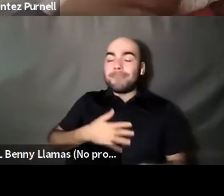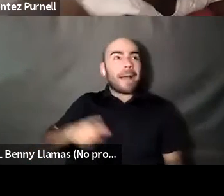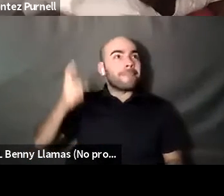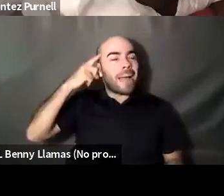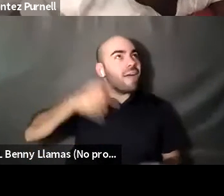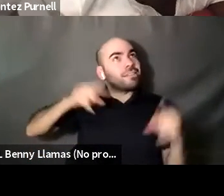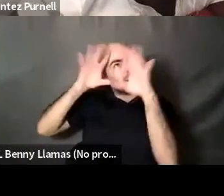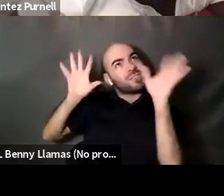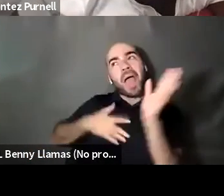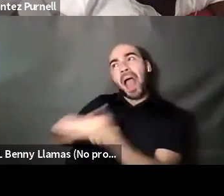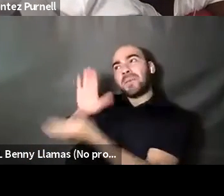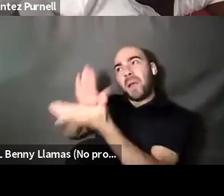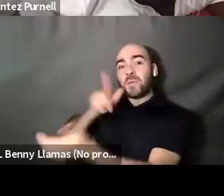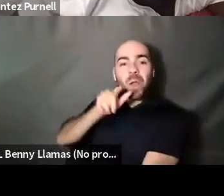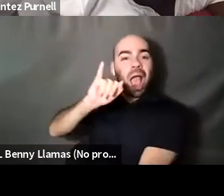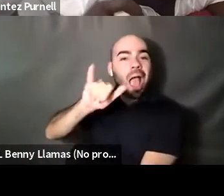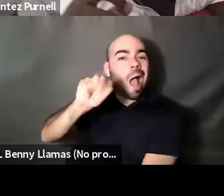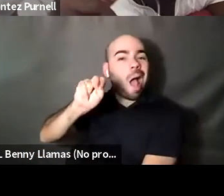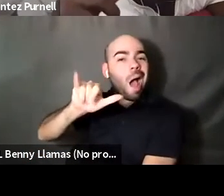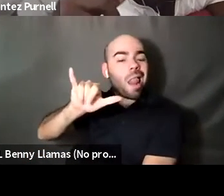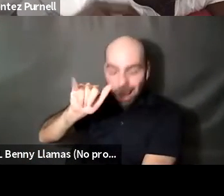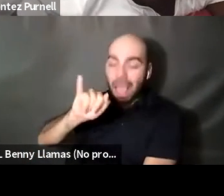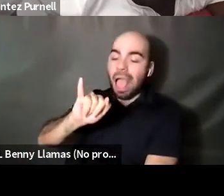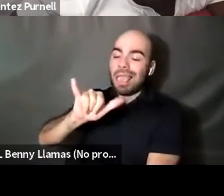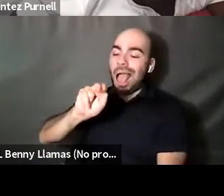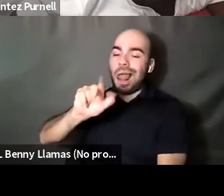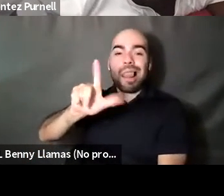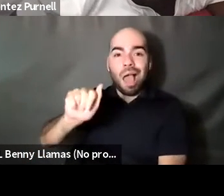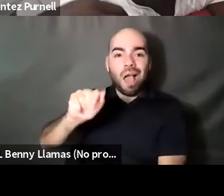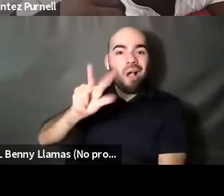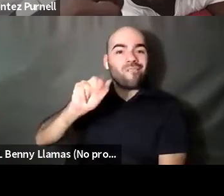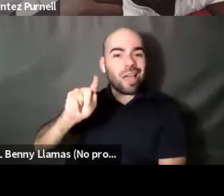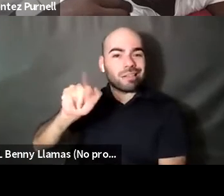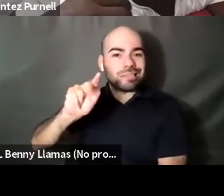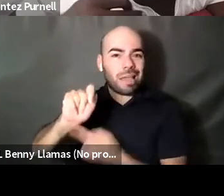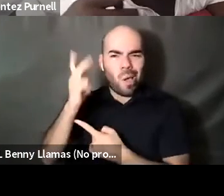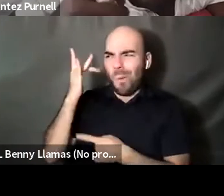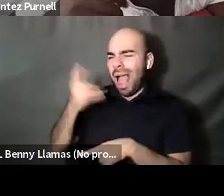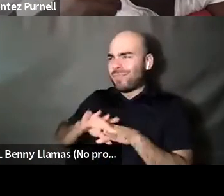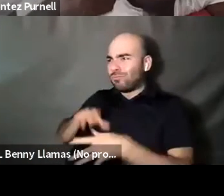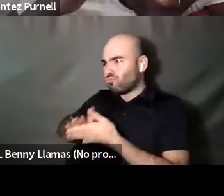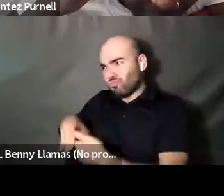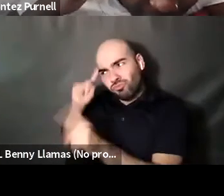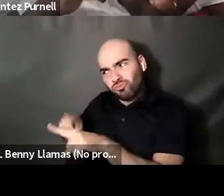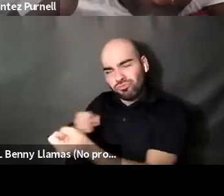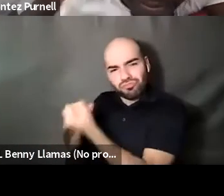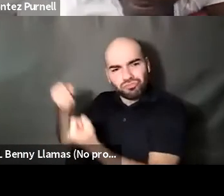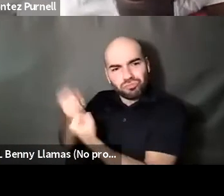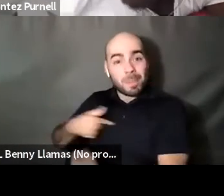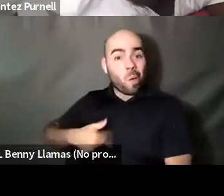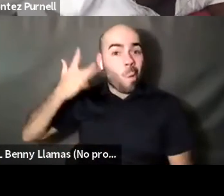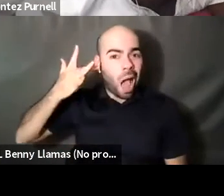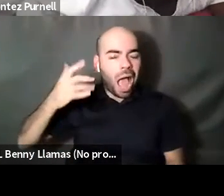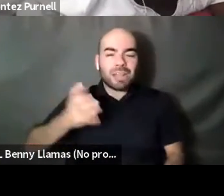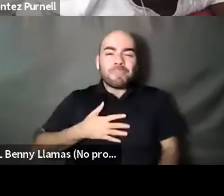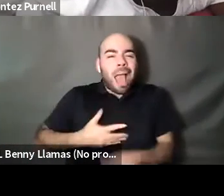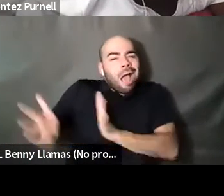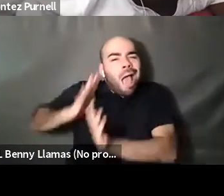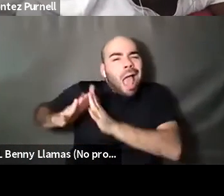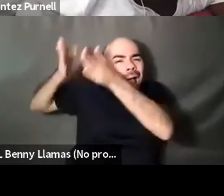Kokumo: Me because I feel like my answers. And so I'll be popping necessity. And I just, Whoa, I loved it. But there are a lot of trauma and drama. So, girl. Remember the good